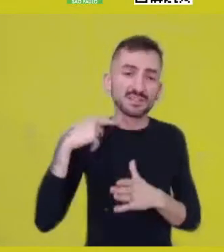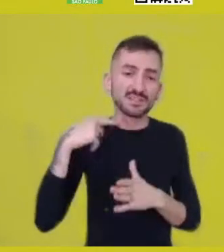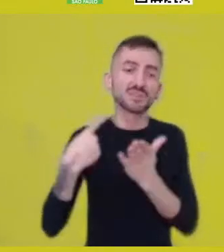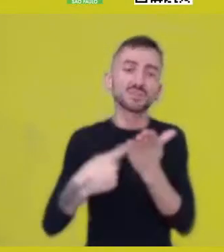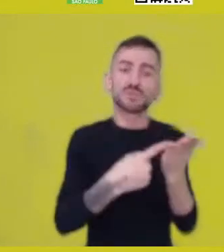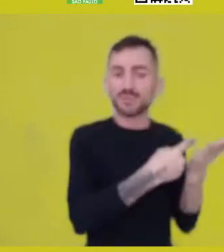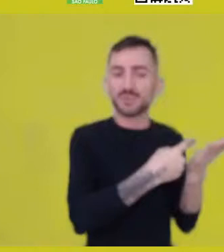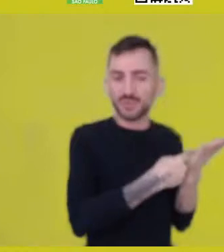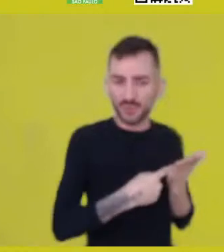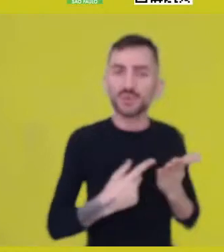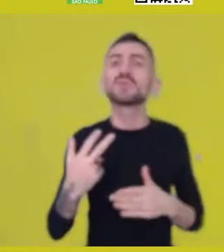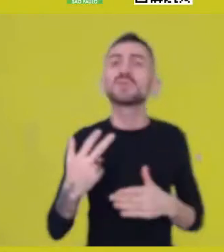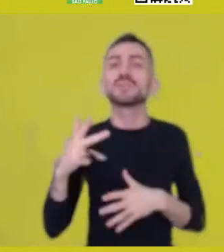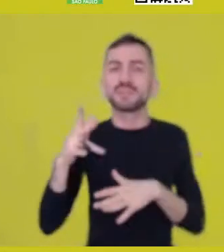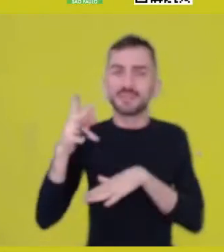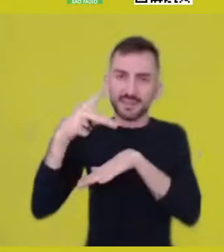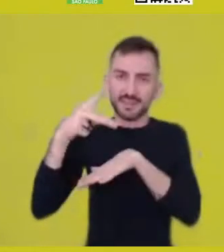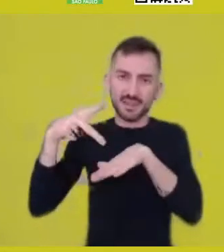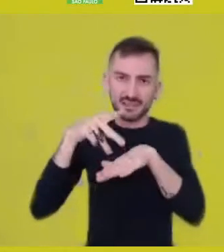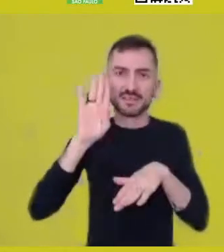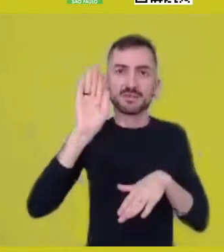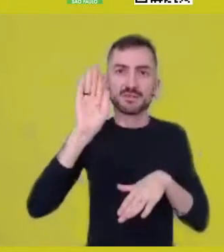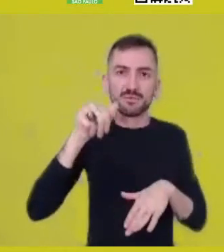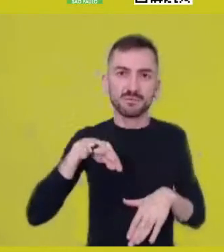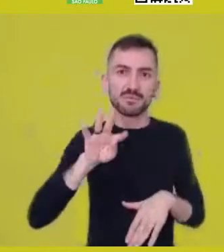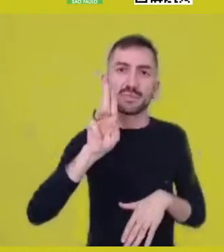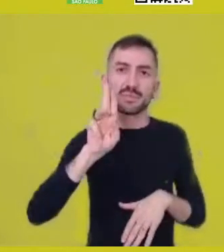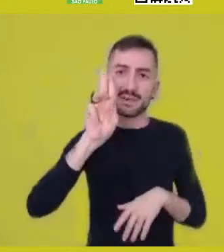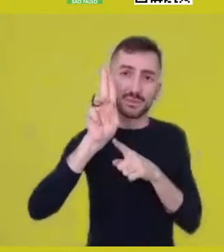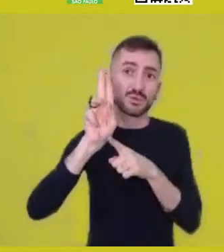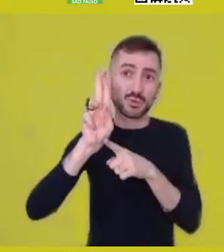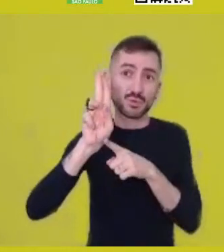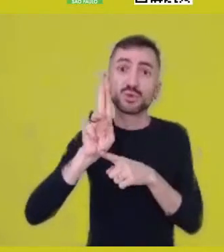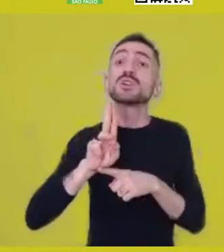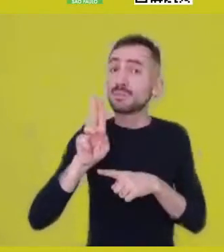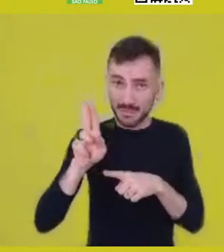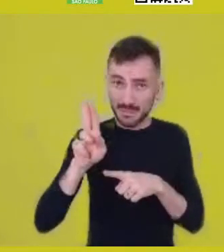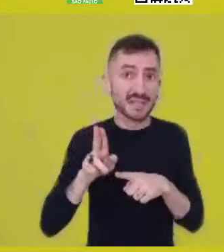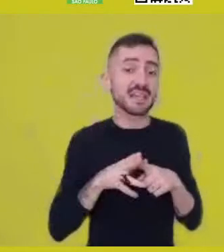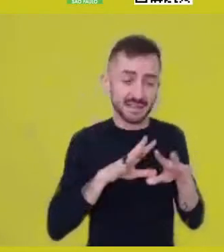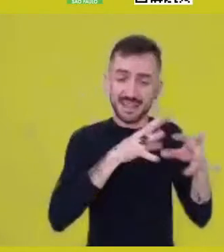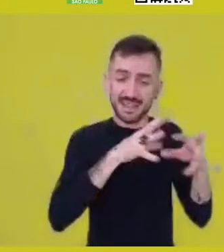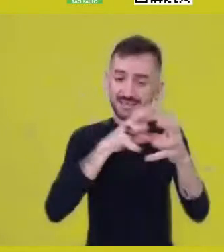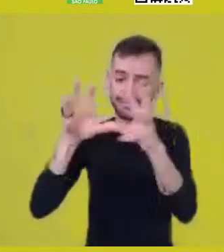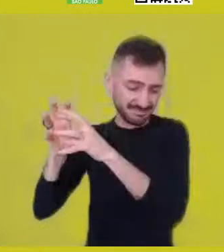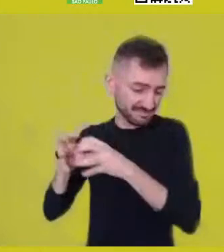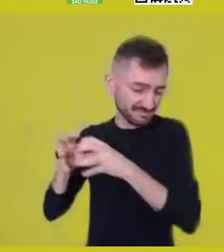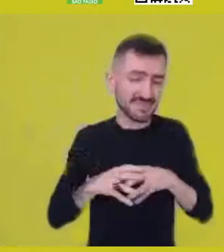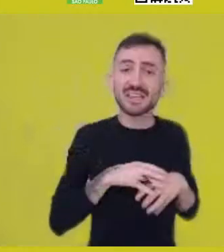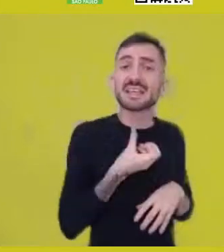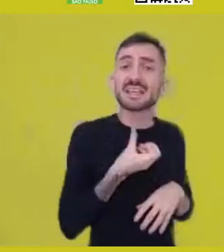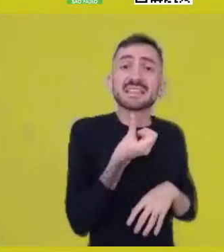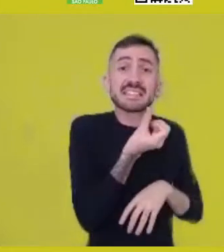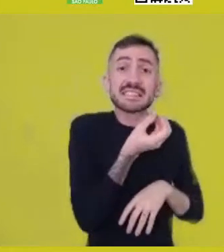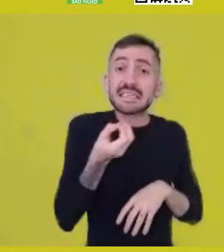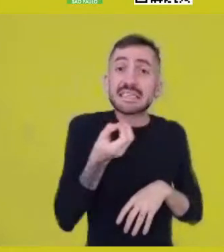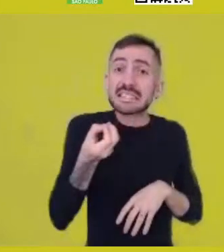which is a huge pluriverse, 600 civilizations with common traits